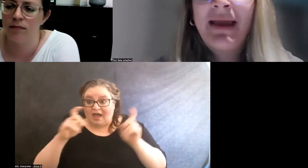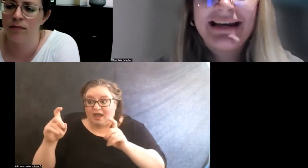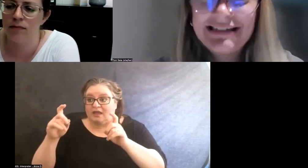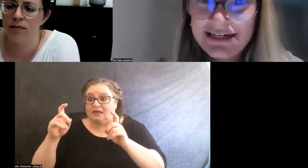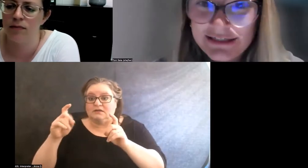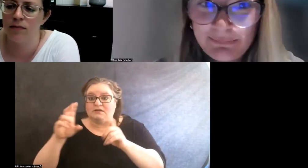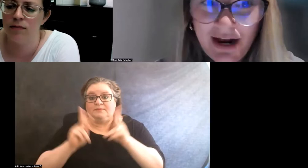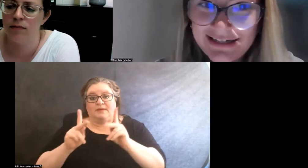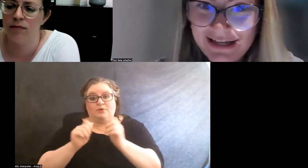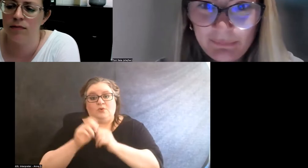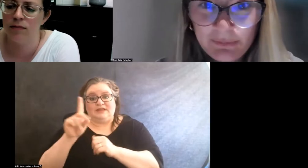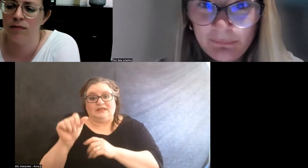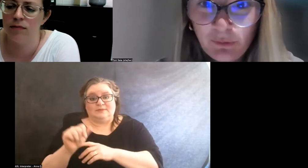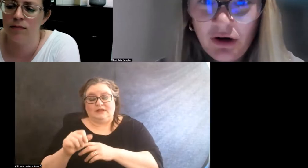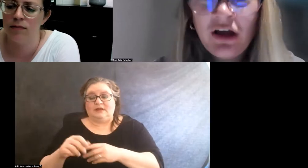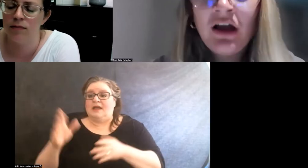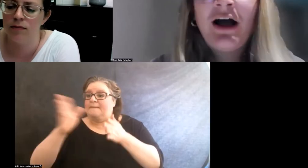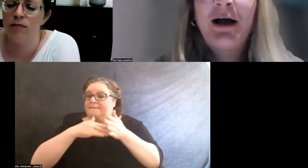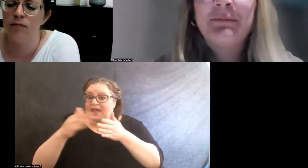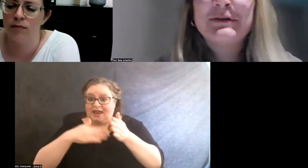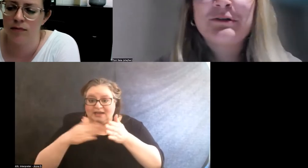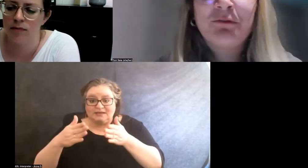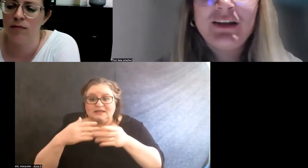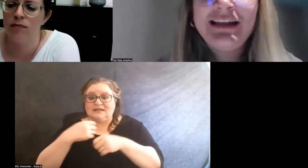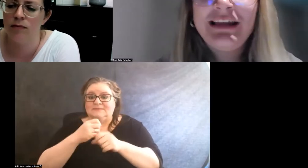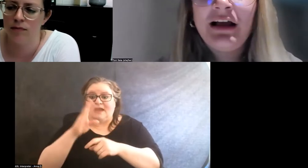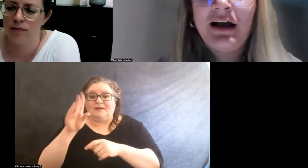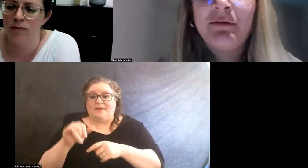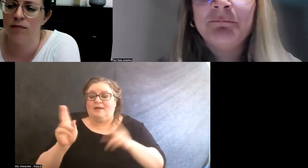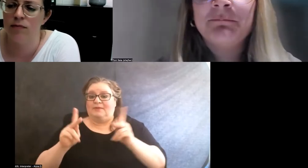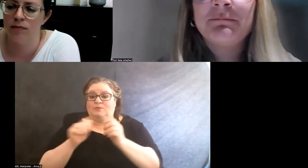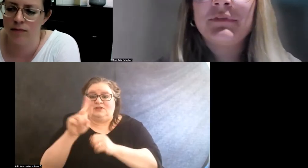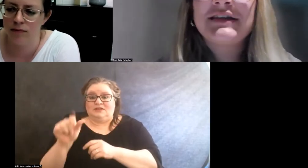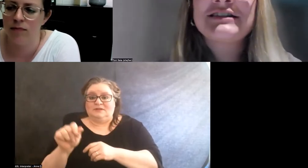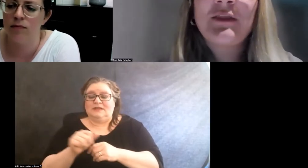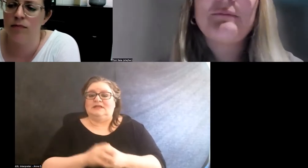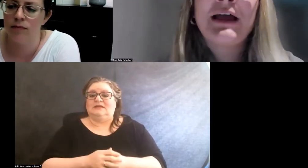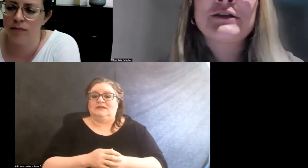paintings by disabled people, to send the message